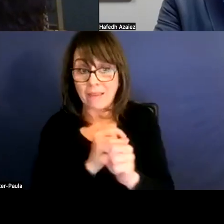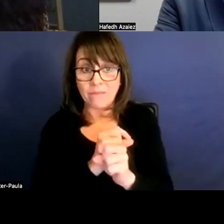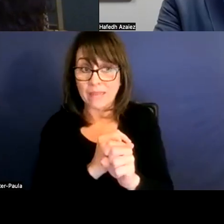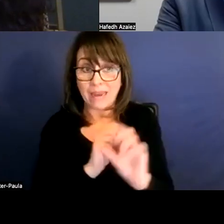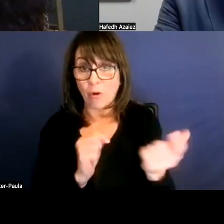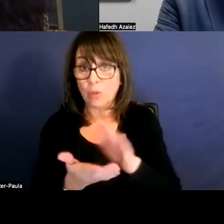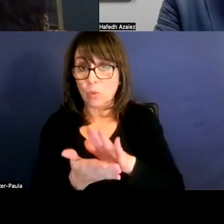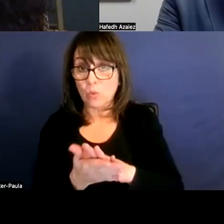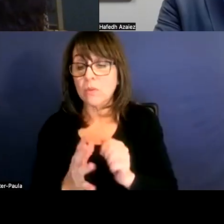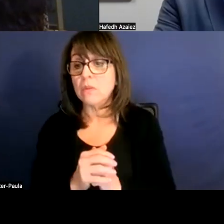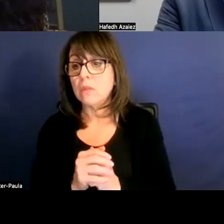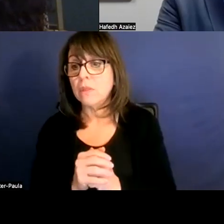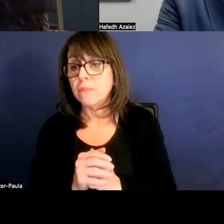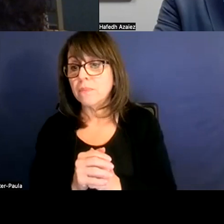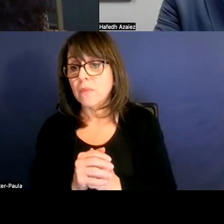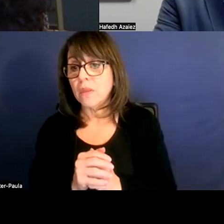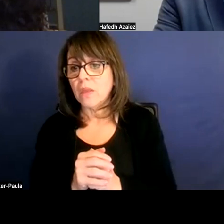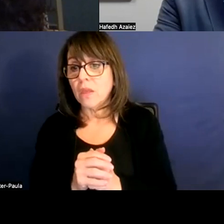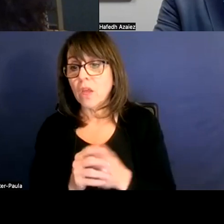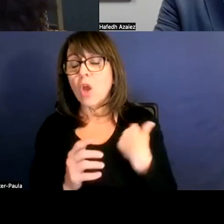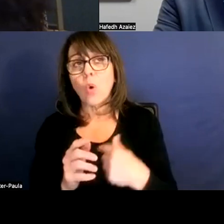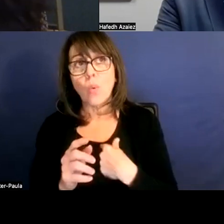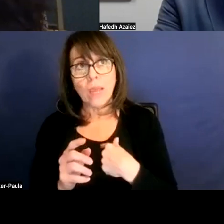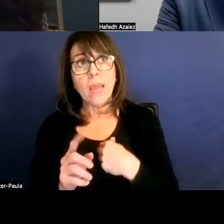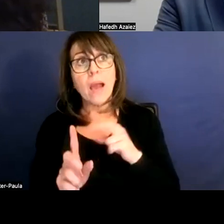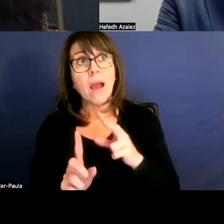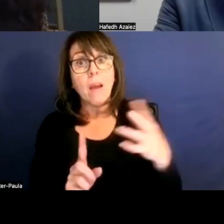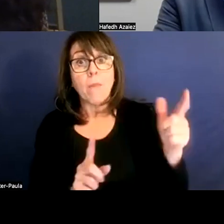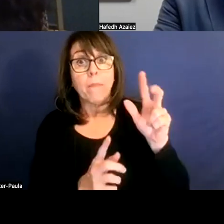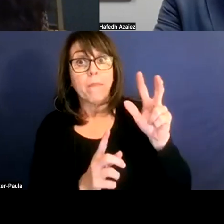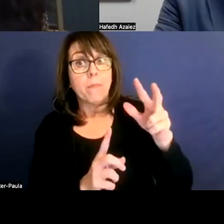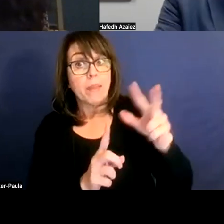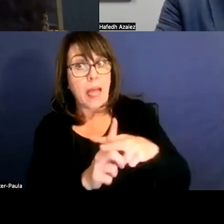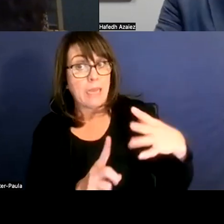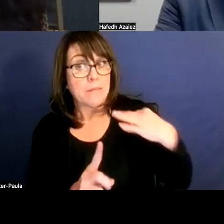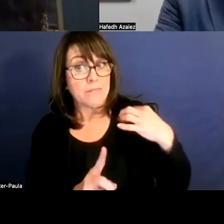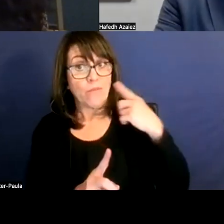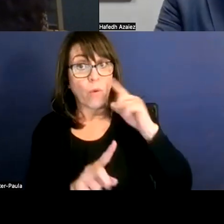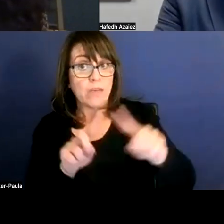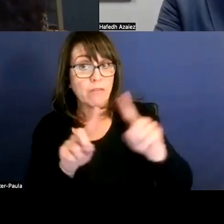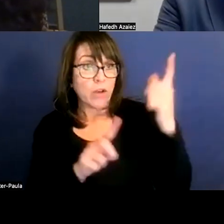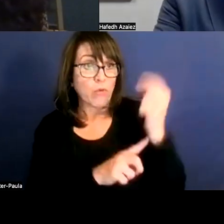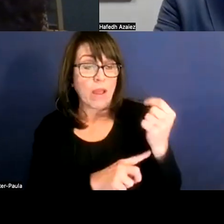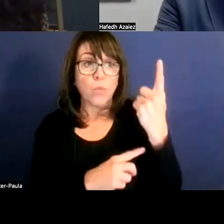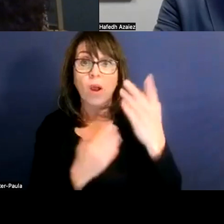We applied, actually, in different grants. One of them is almost for $2 million grant